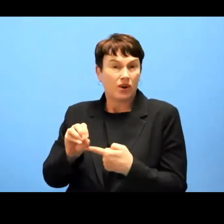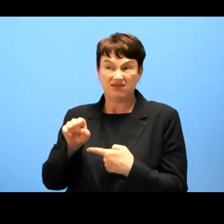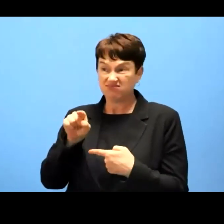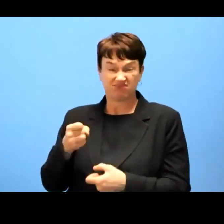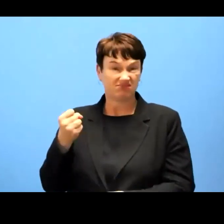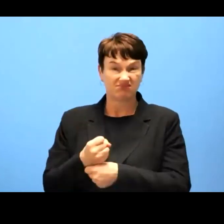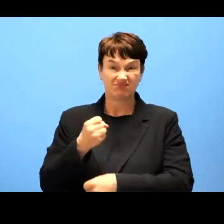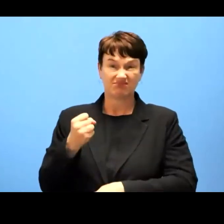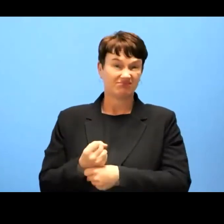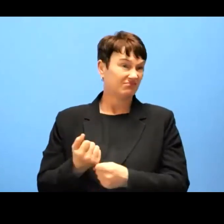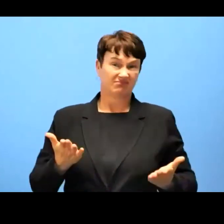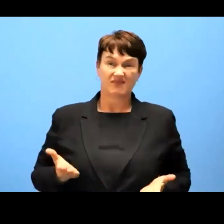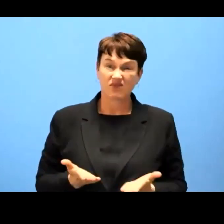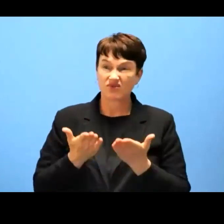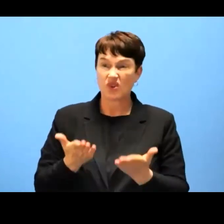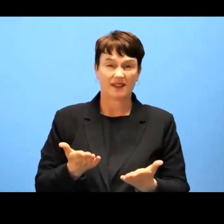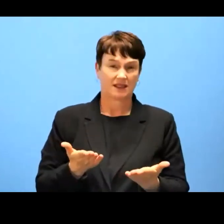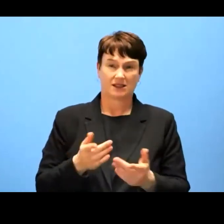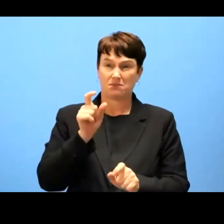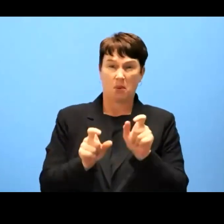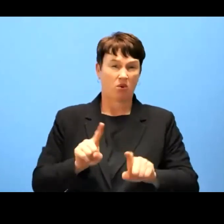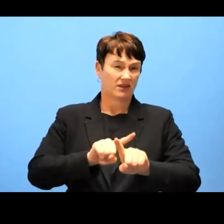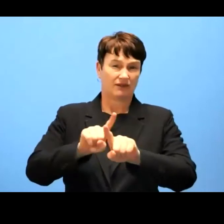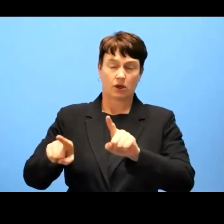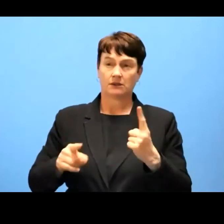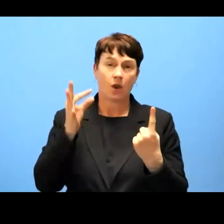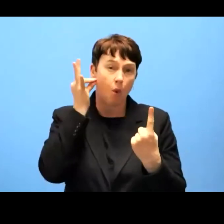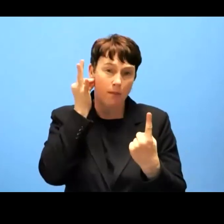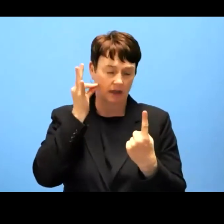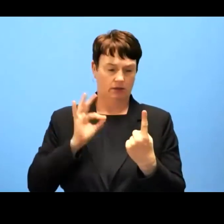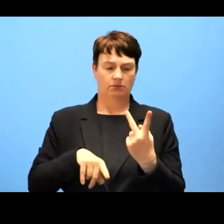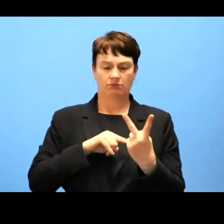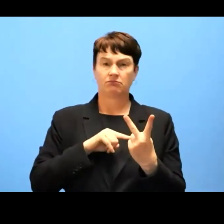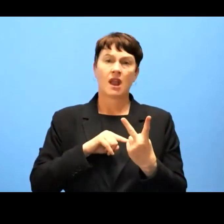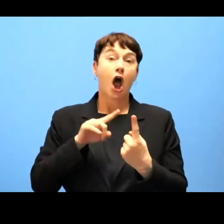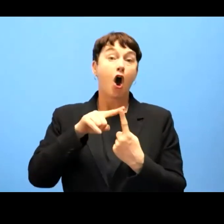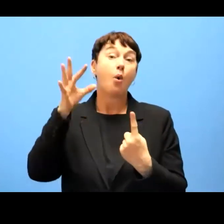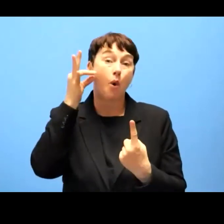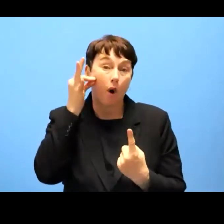providing support to woman victims of violence, for example?